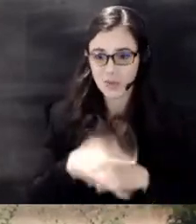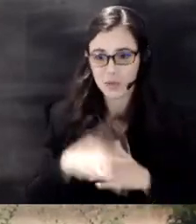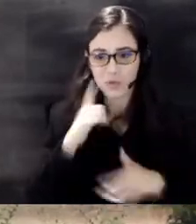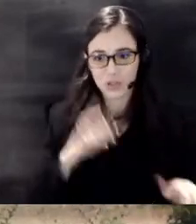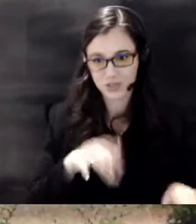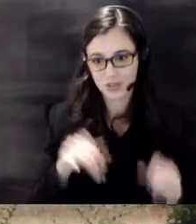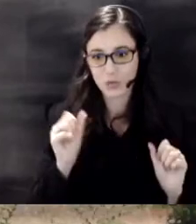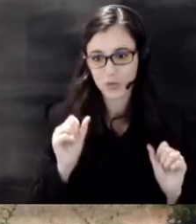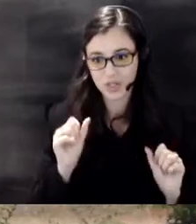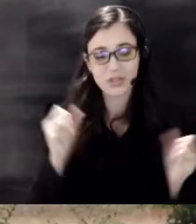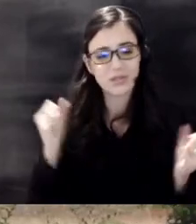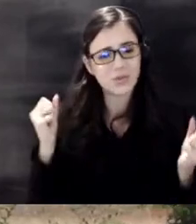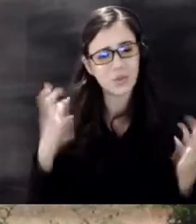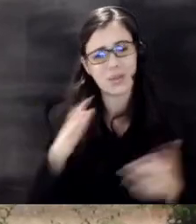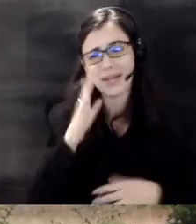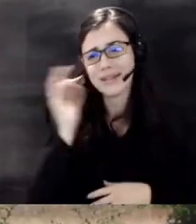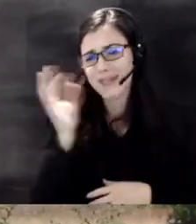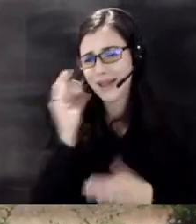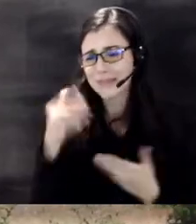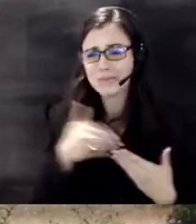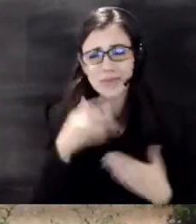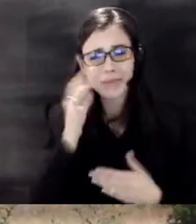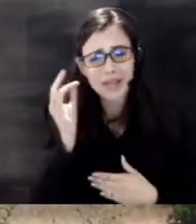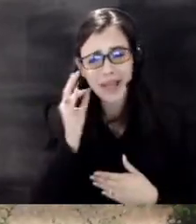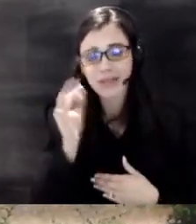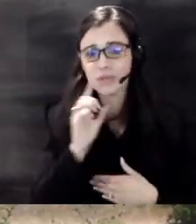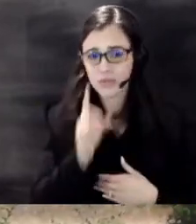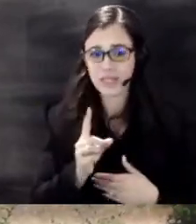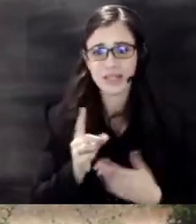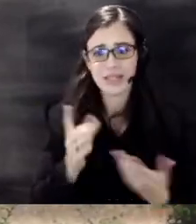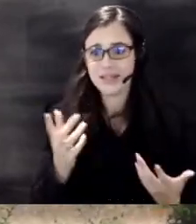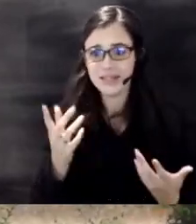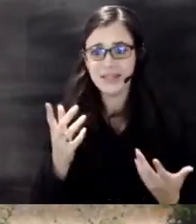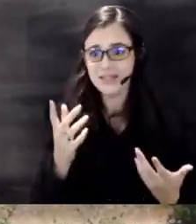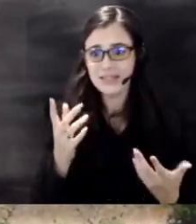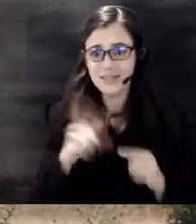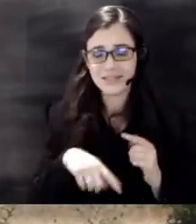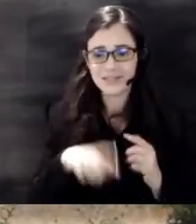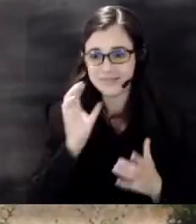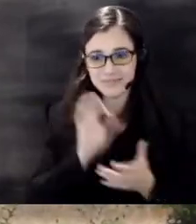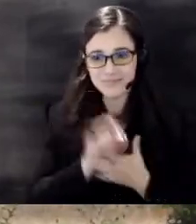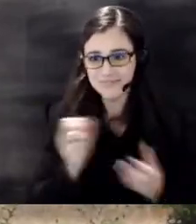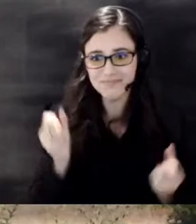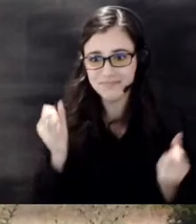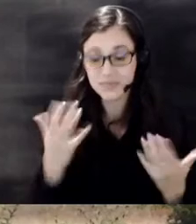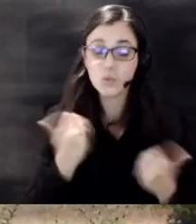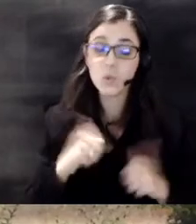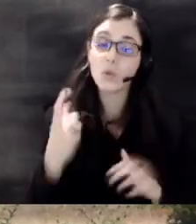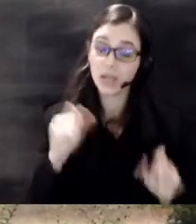um so many cats and kittens it's just really un unbelievable so anybody can adopt from anywhere